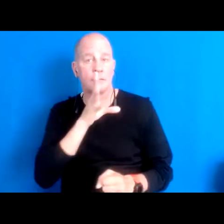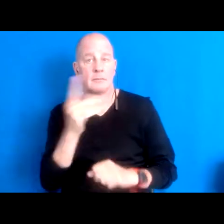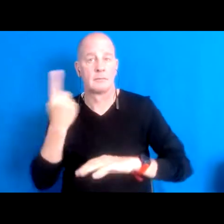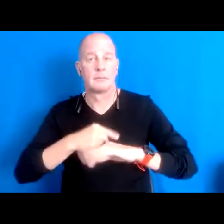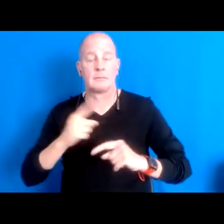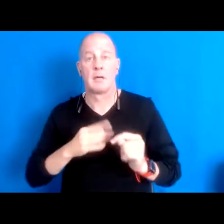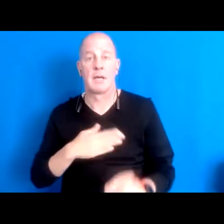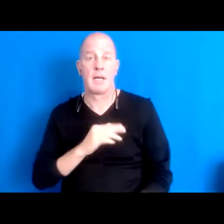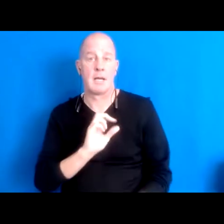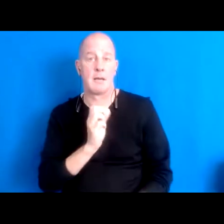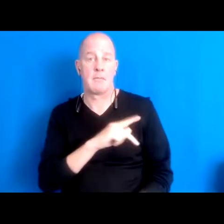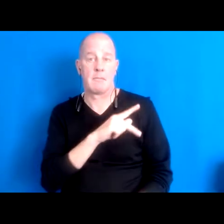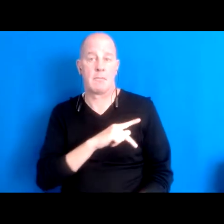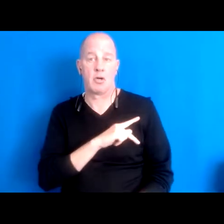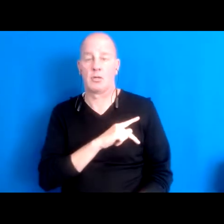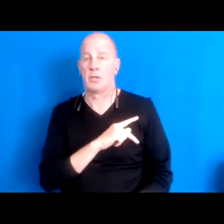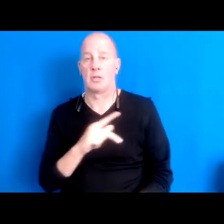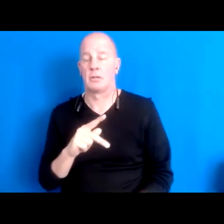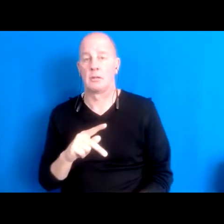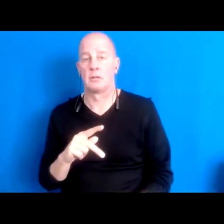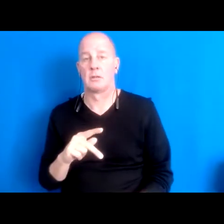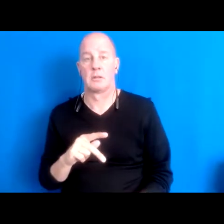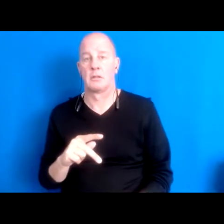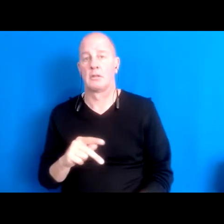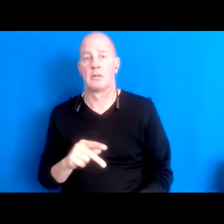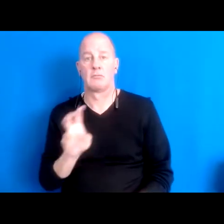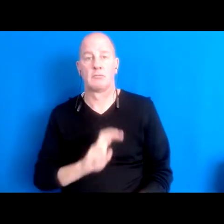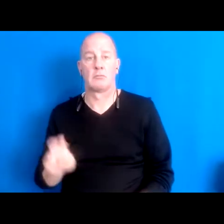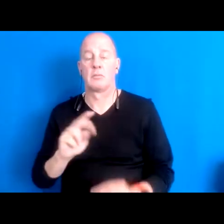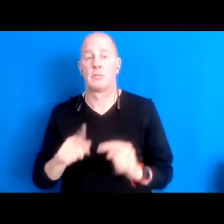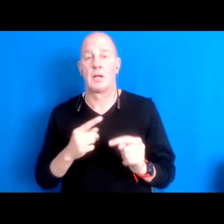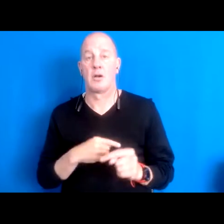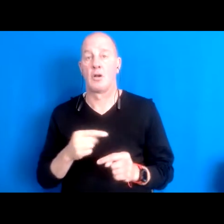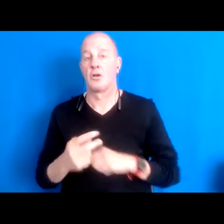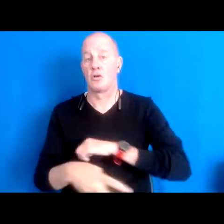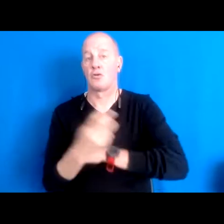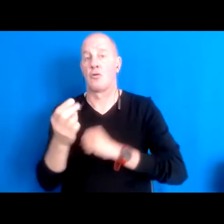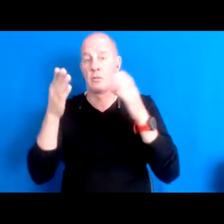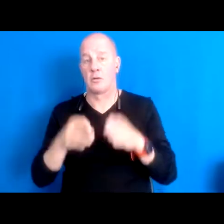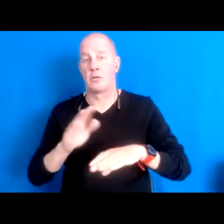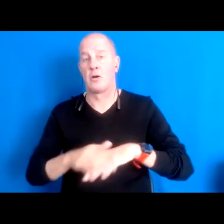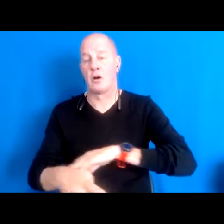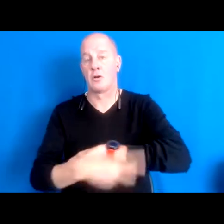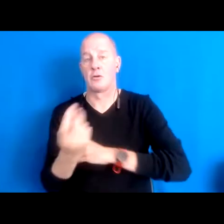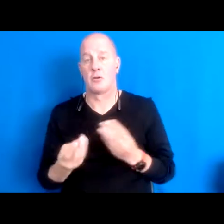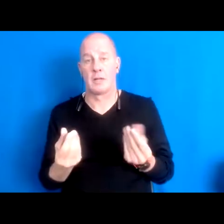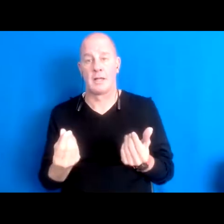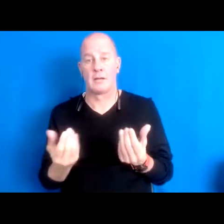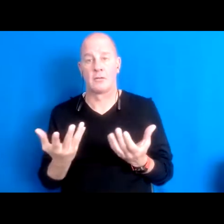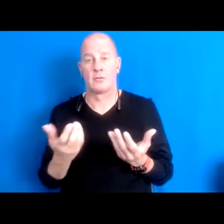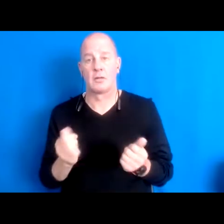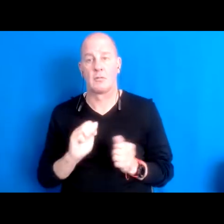as a stolen person on stolen land, working to return to a I think a healthier relationship